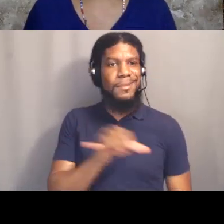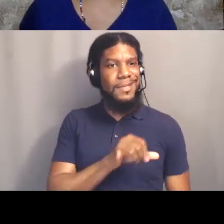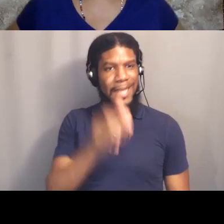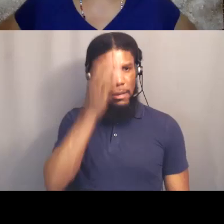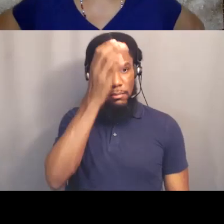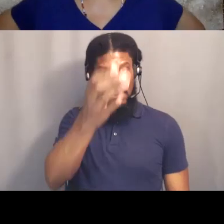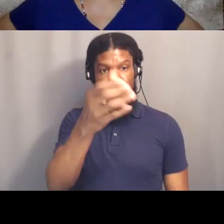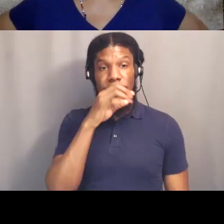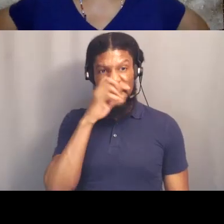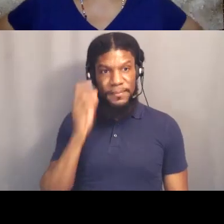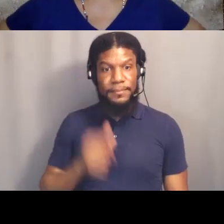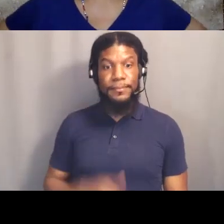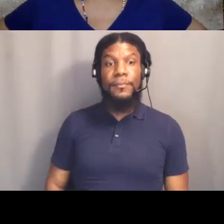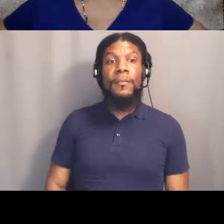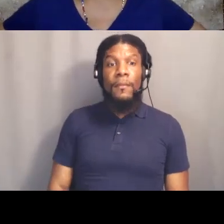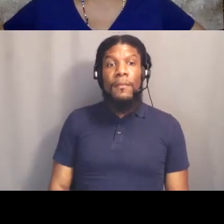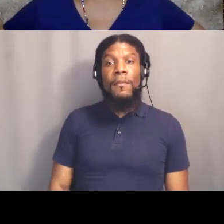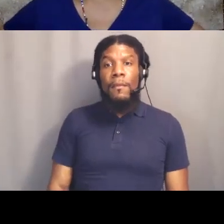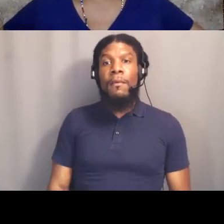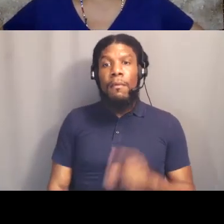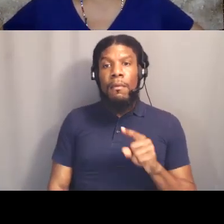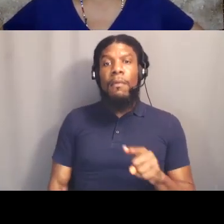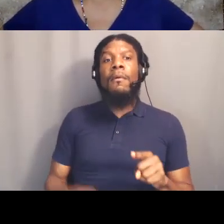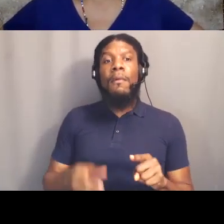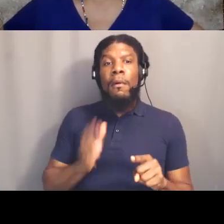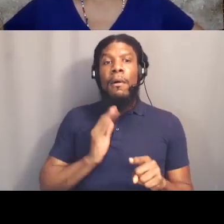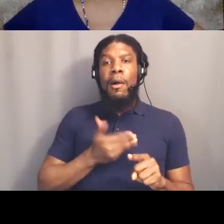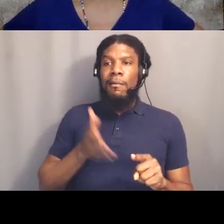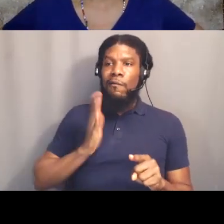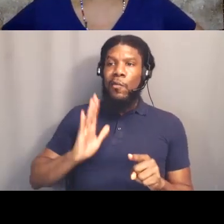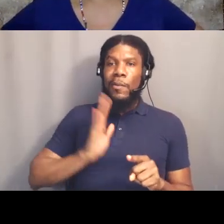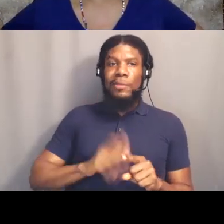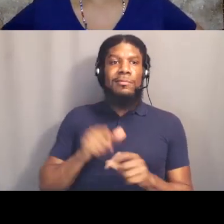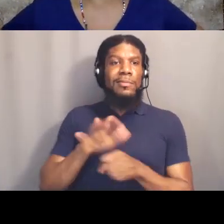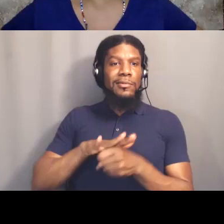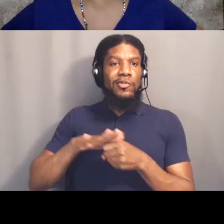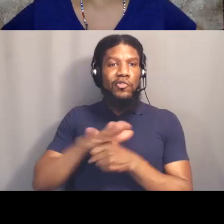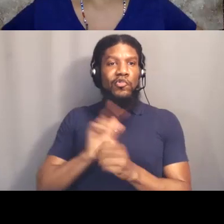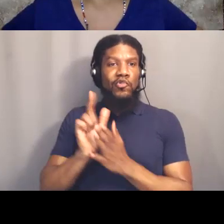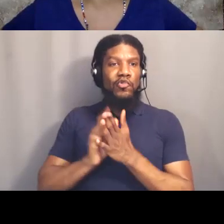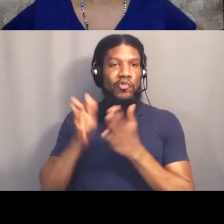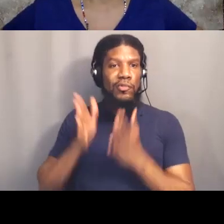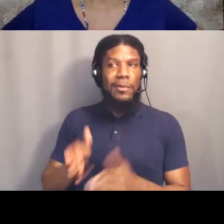District Attorney tried to hide those from us, every policing unit tries to hide it from us,